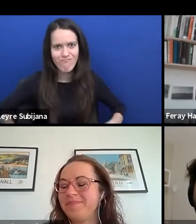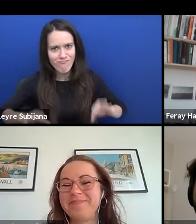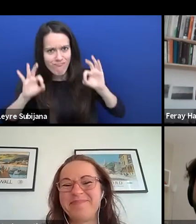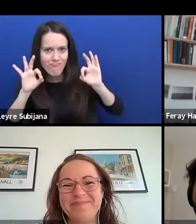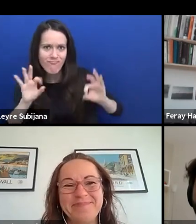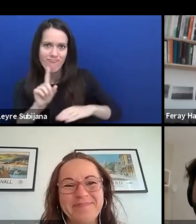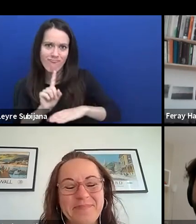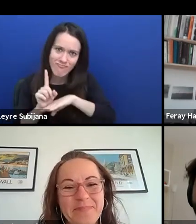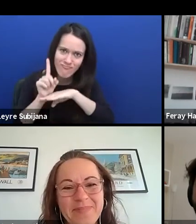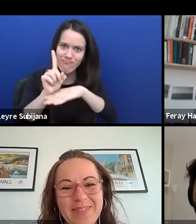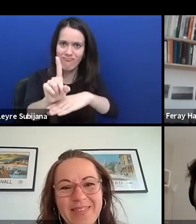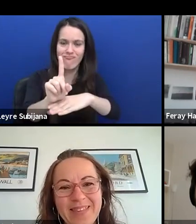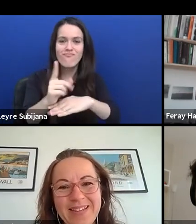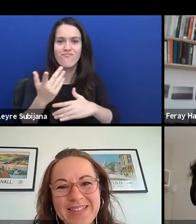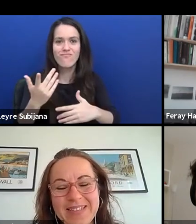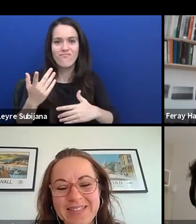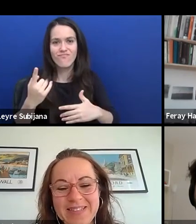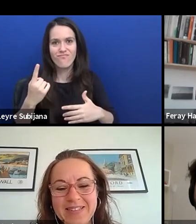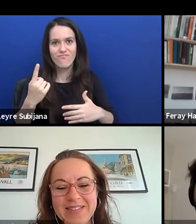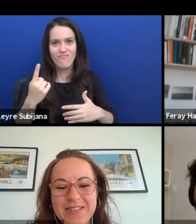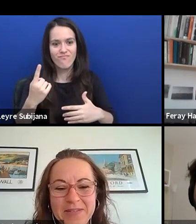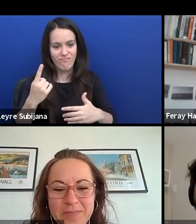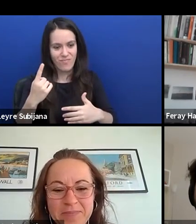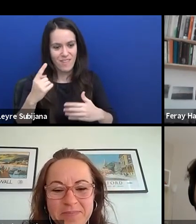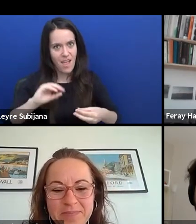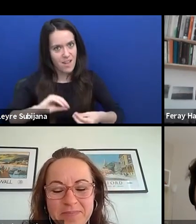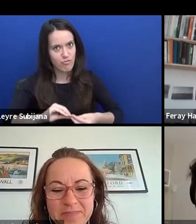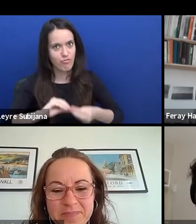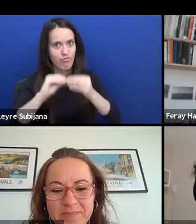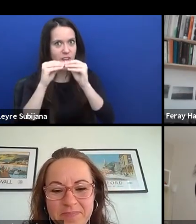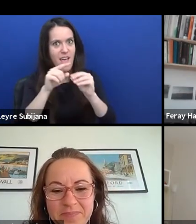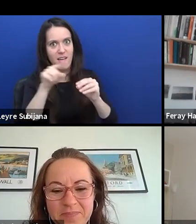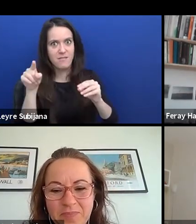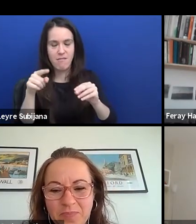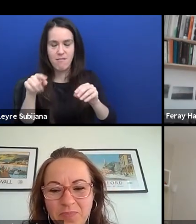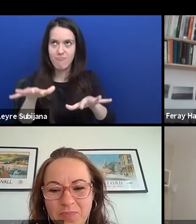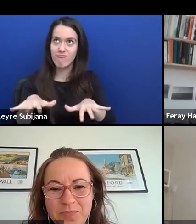to create something that will be meaningful to other people but for yourself as well.